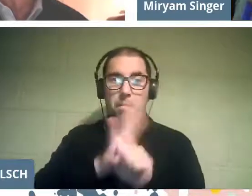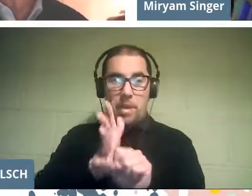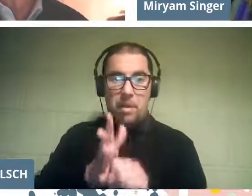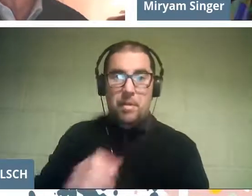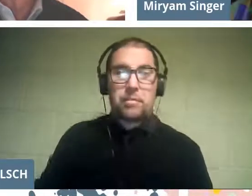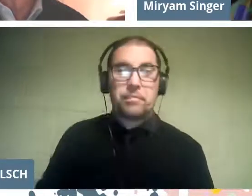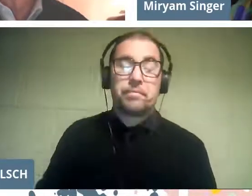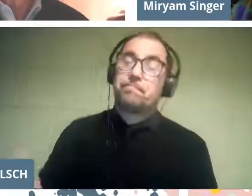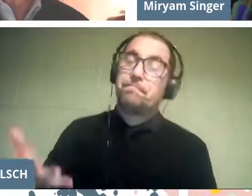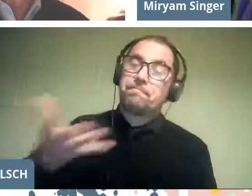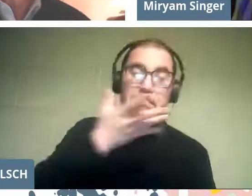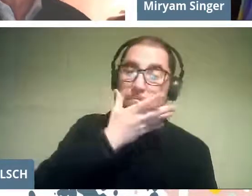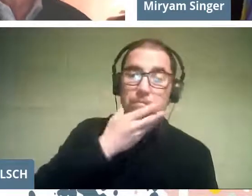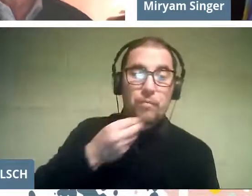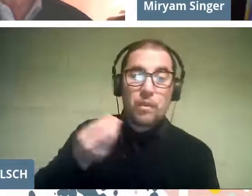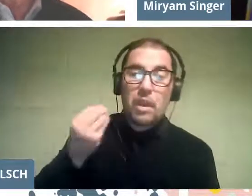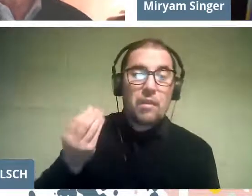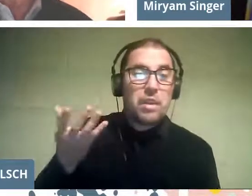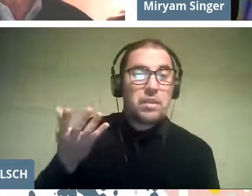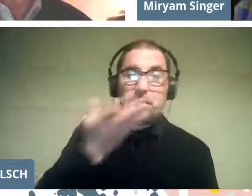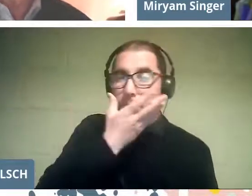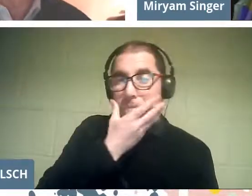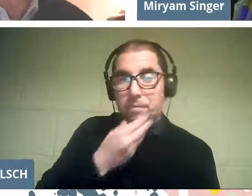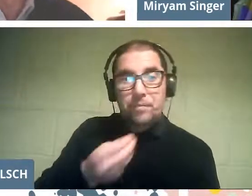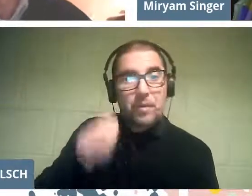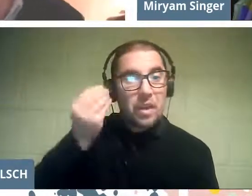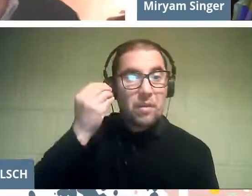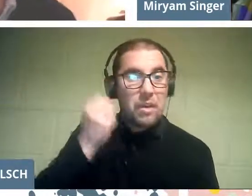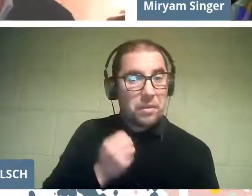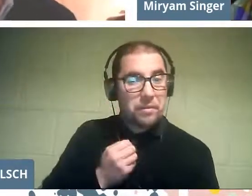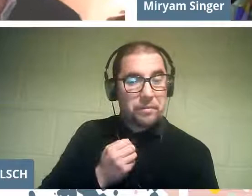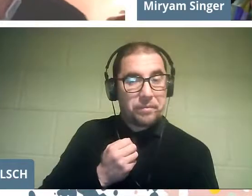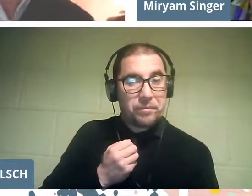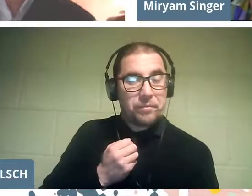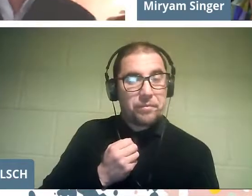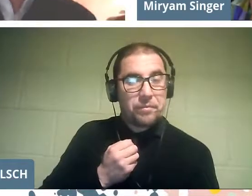Look how beautiful. Wonderful. - She gave the answer.